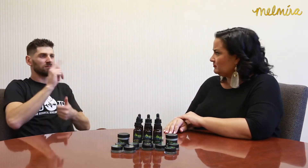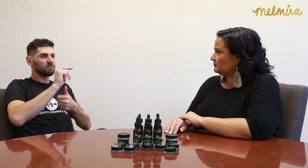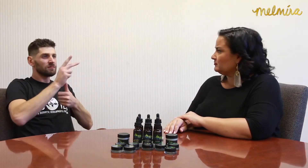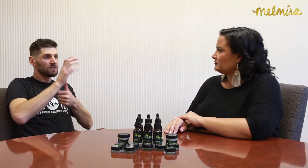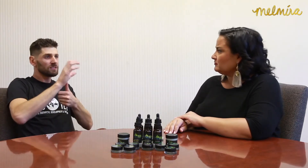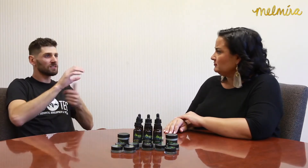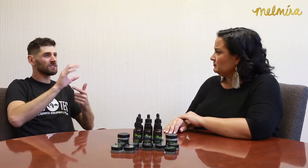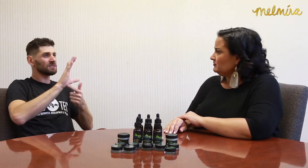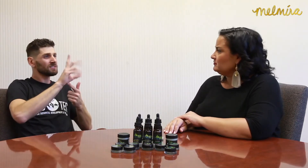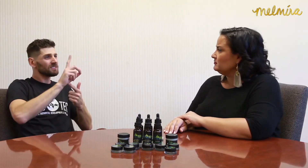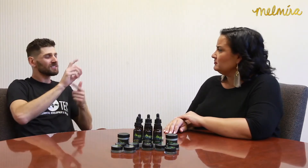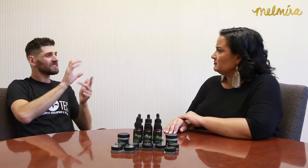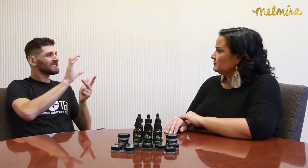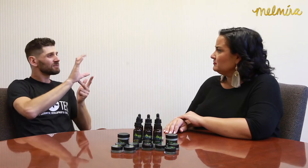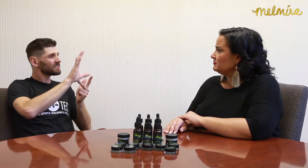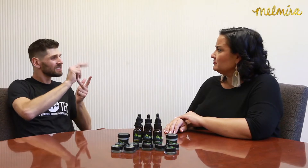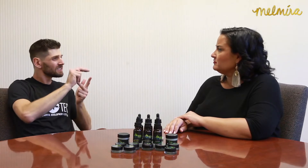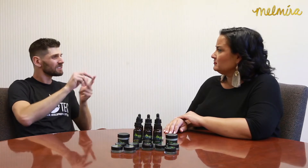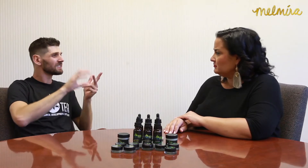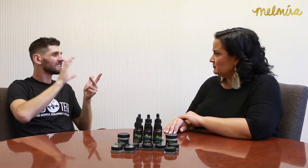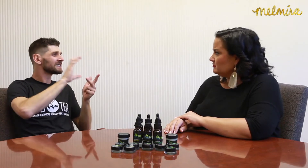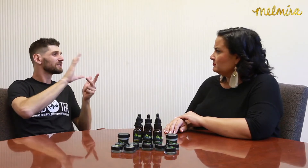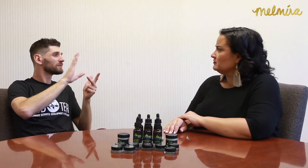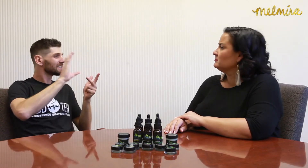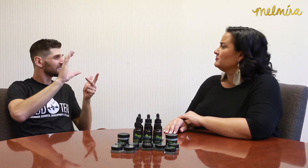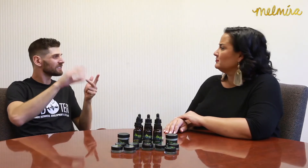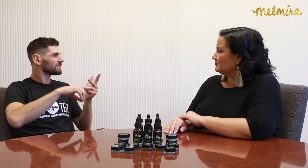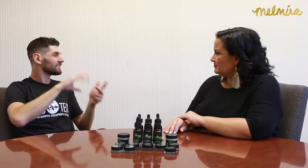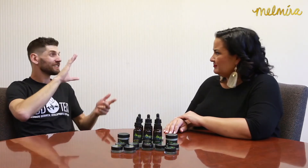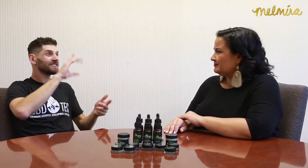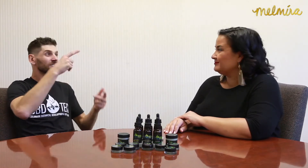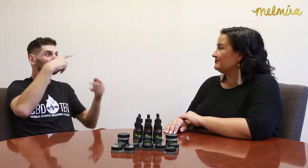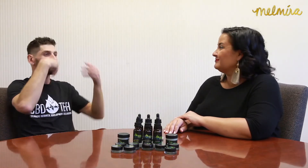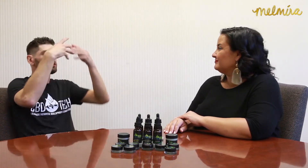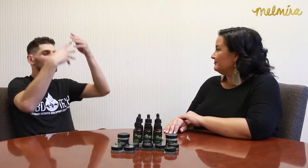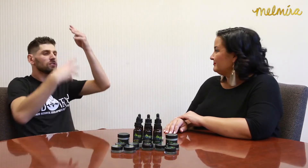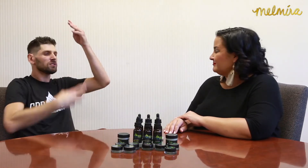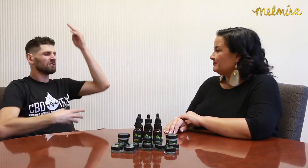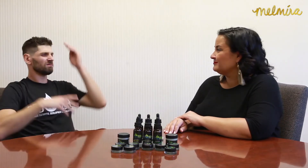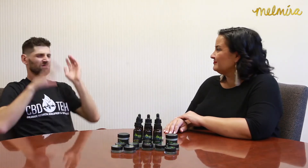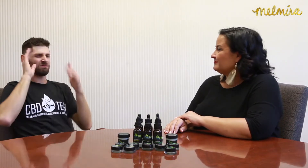THC, CBD, CBN, CBC and much more.